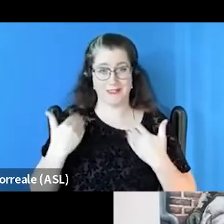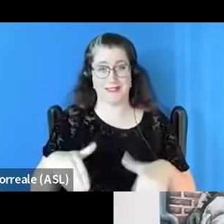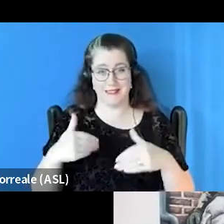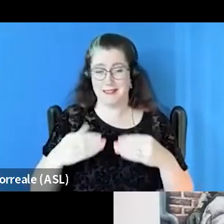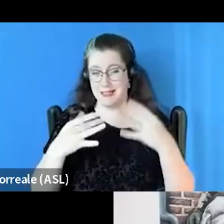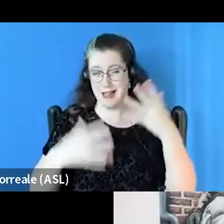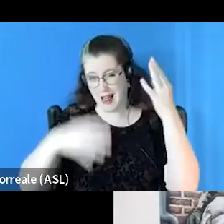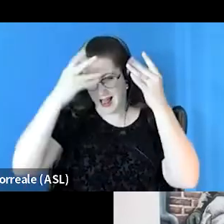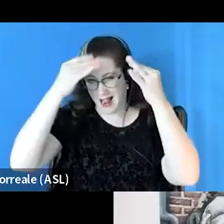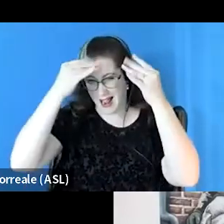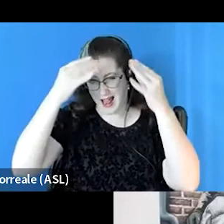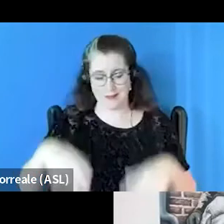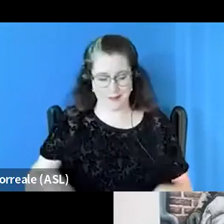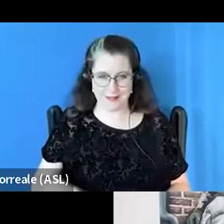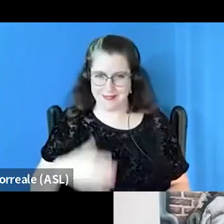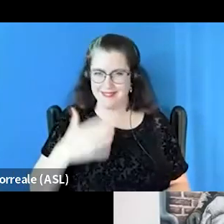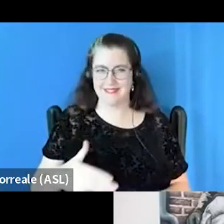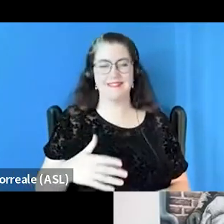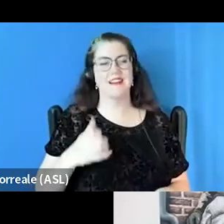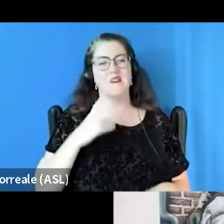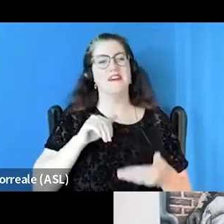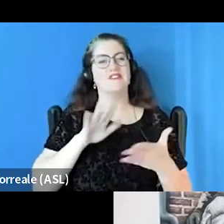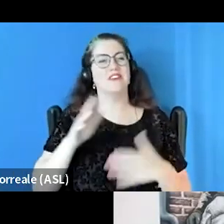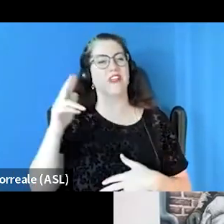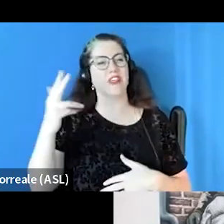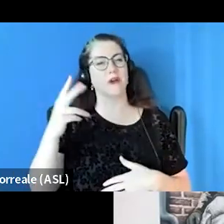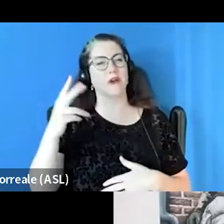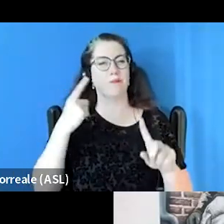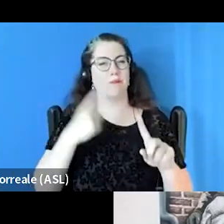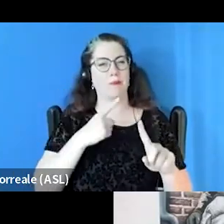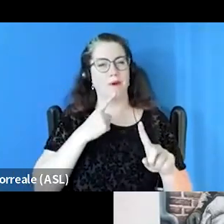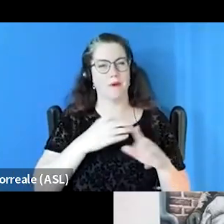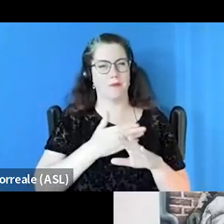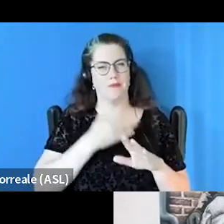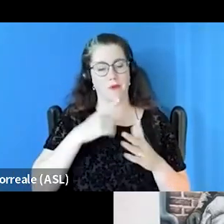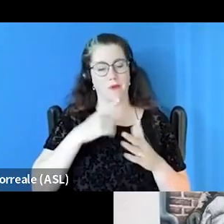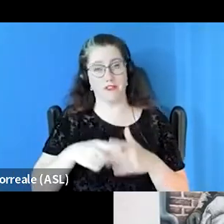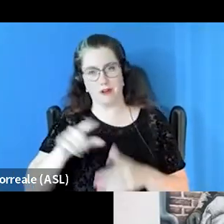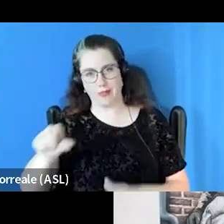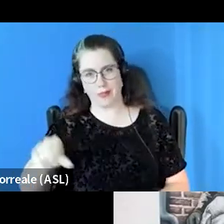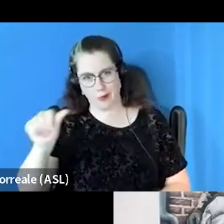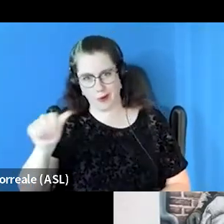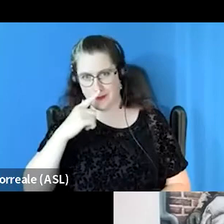So I do wanna maybe address the third talk point of ours before we turn to the Q&A just 'cause there are so many,